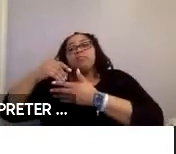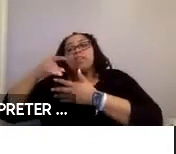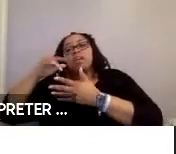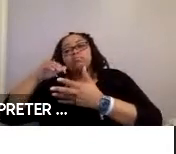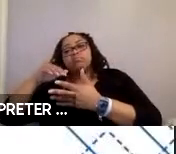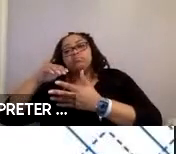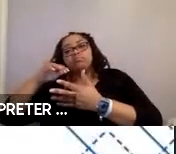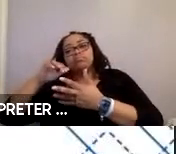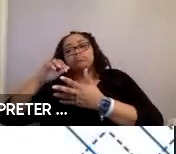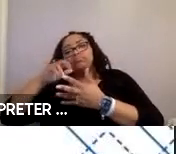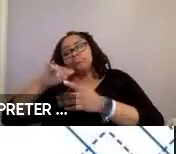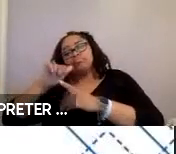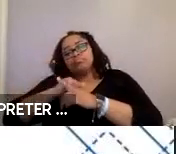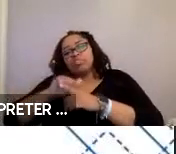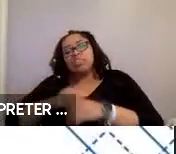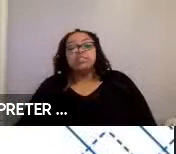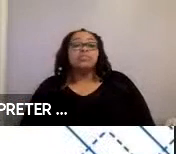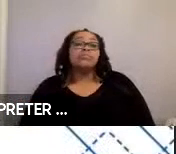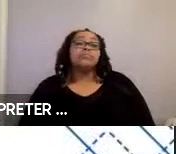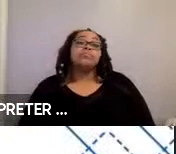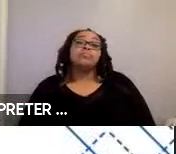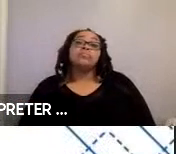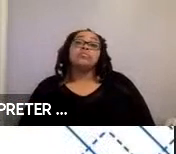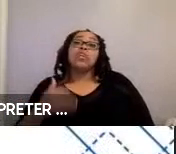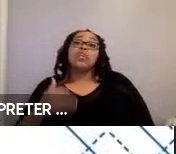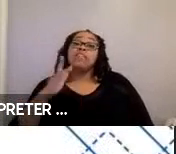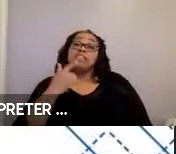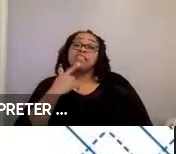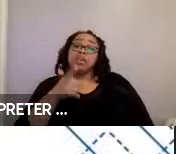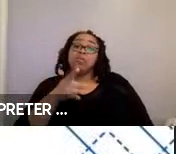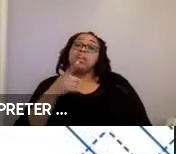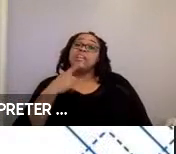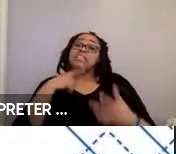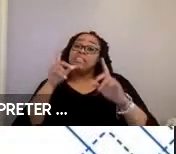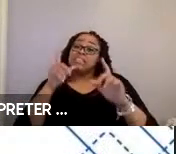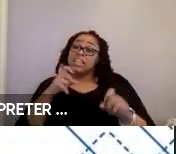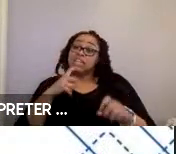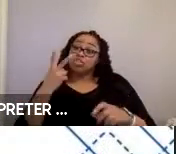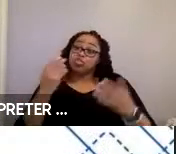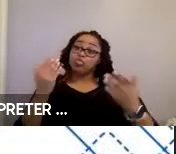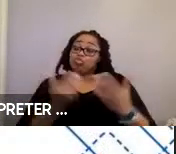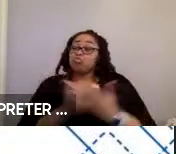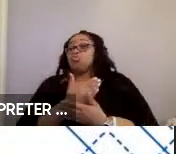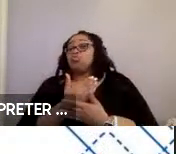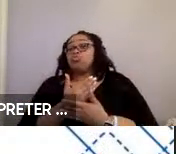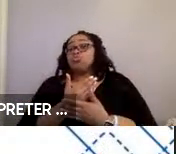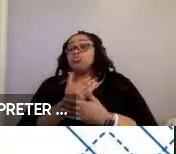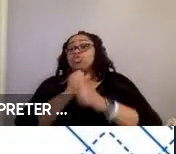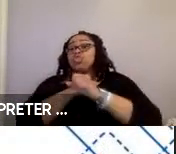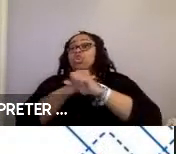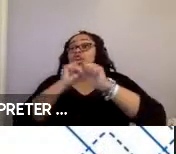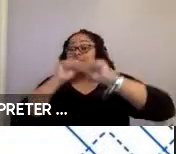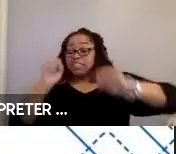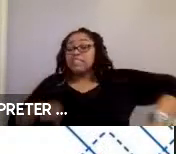So, as I mentioned, we then field tested the two newer securement systems in order to determine